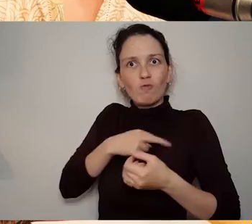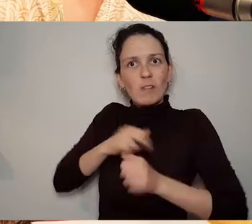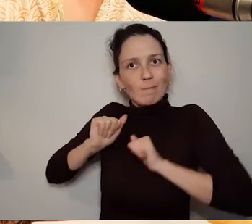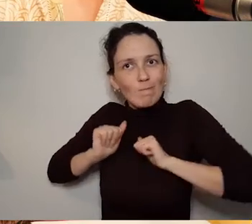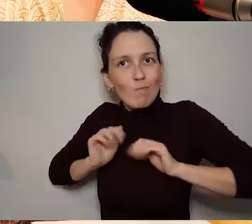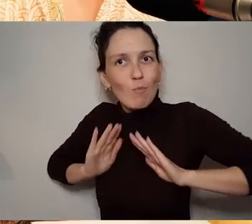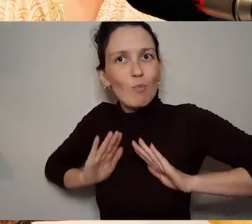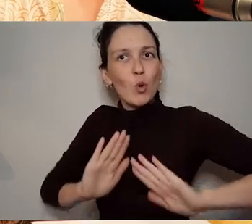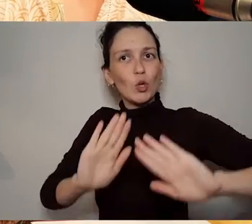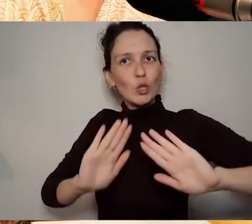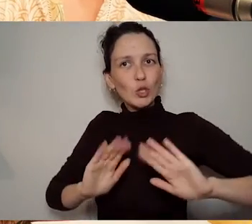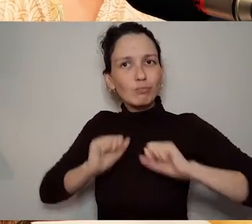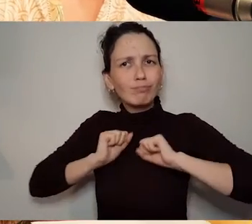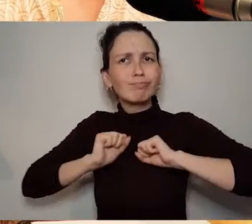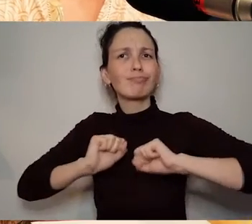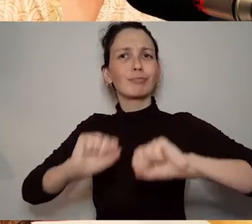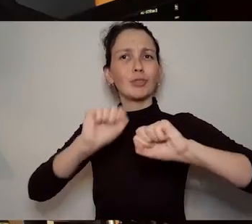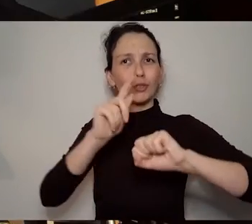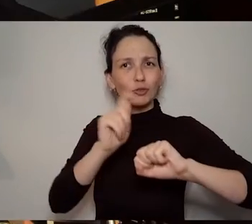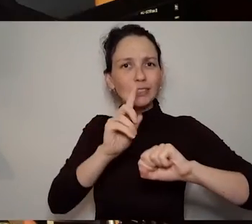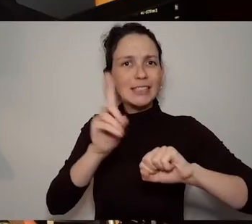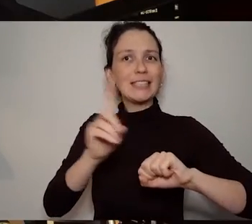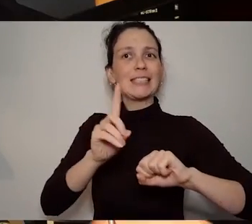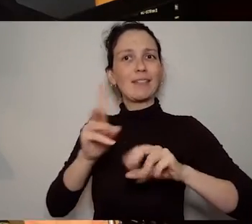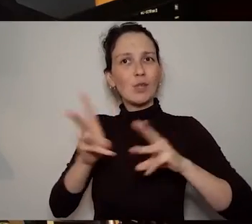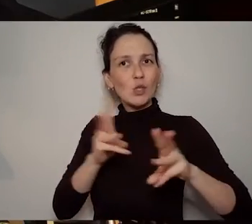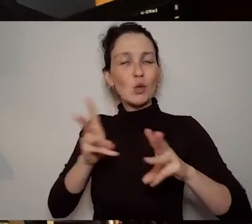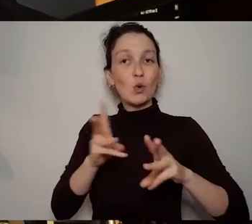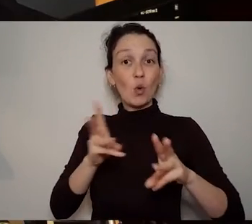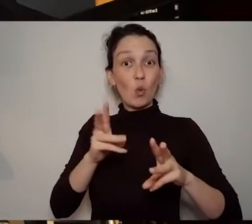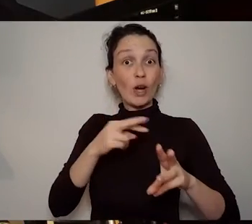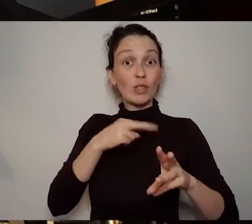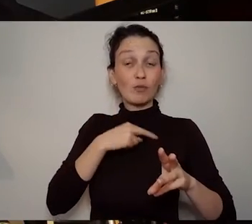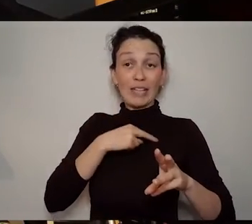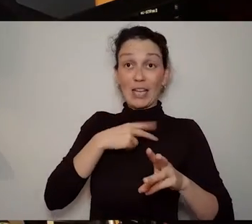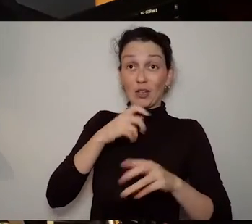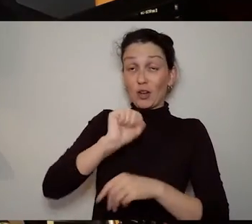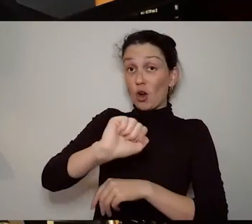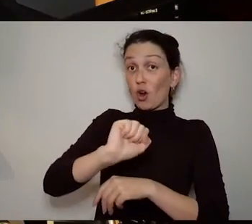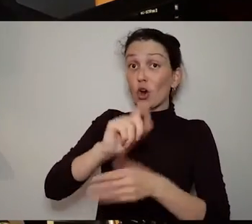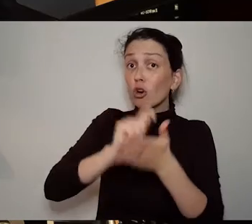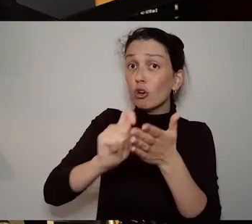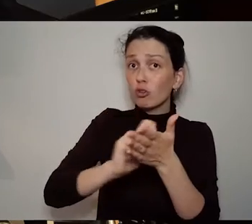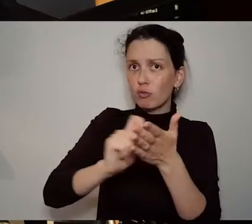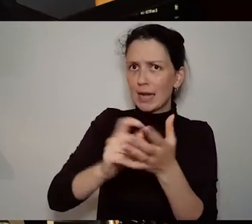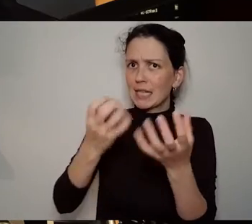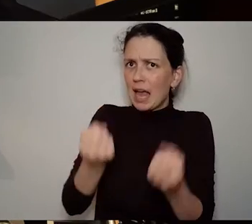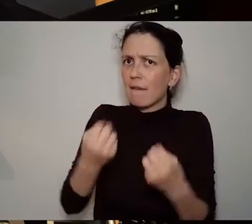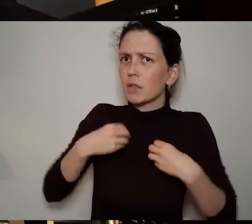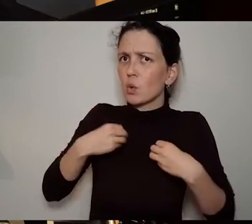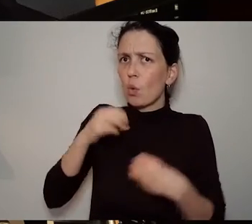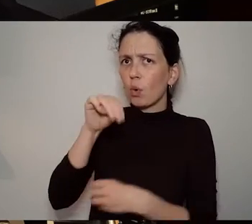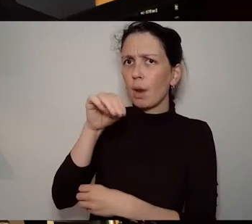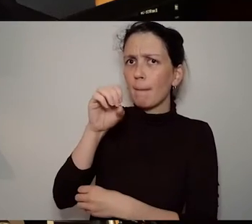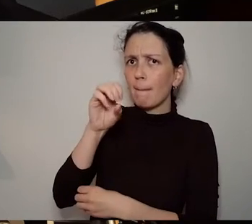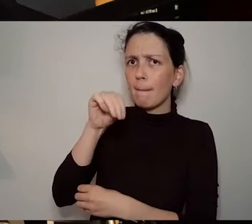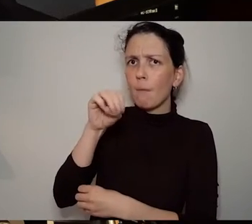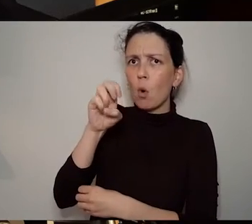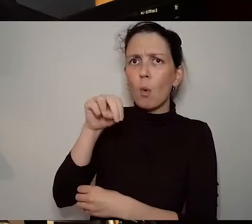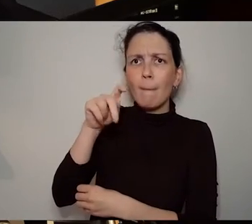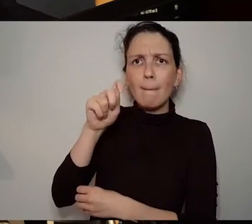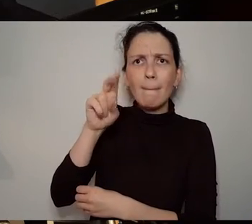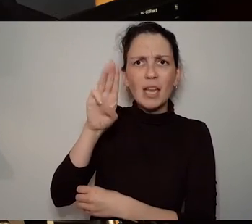I love that. Okay final question which is to do with something that's happening